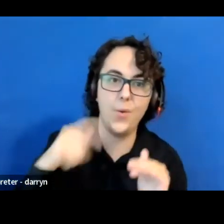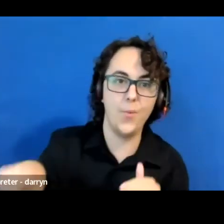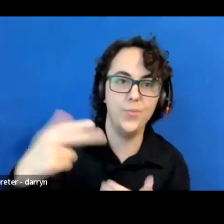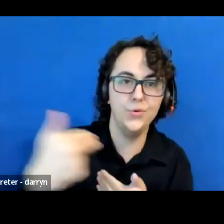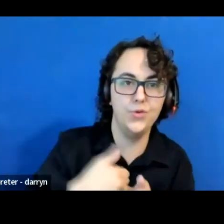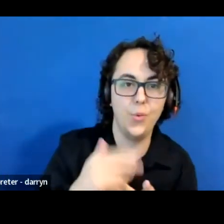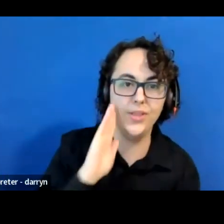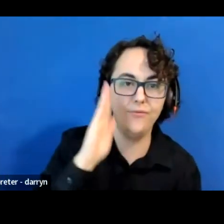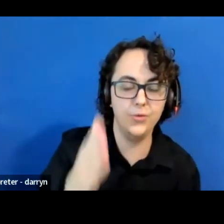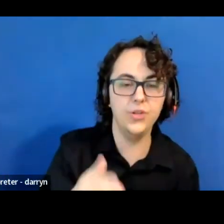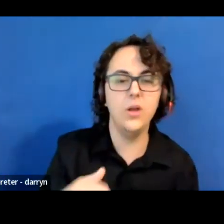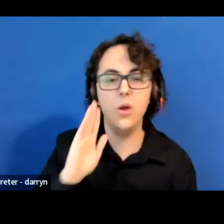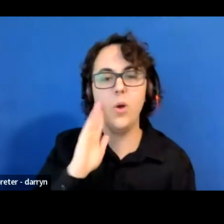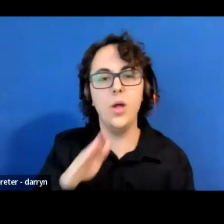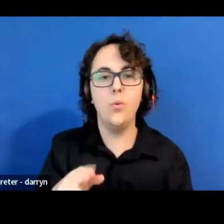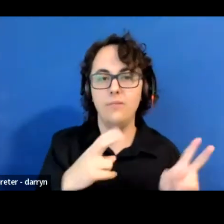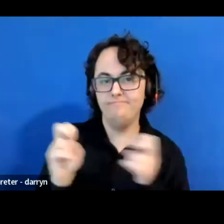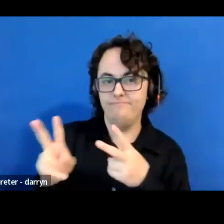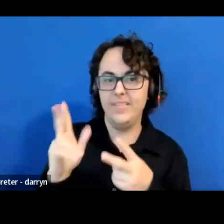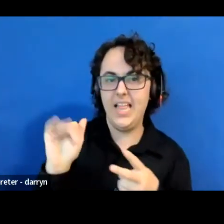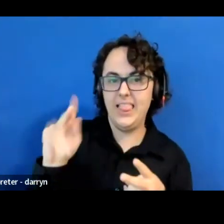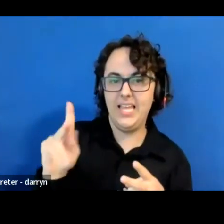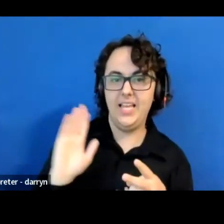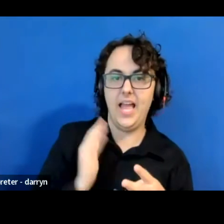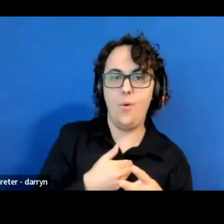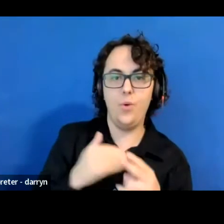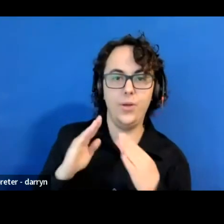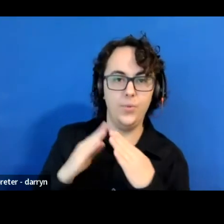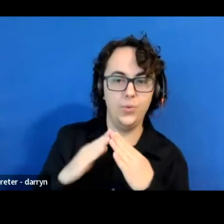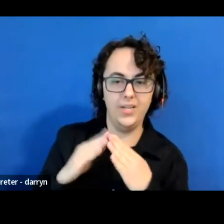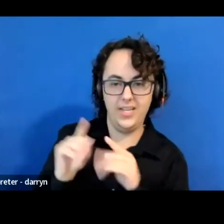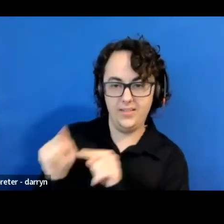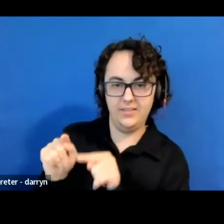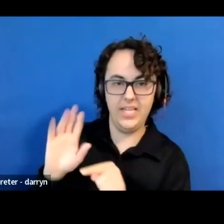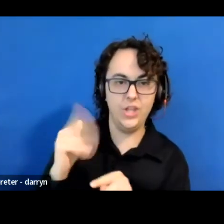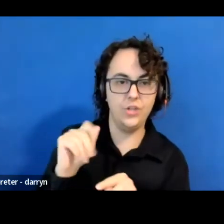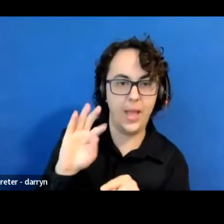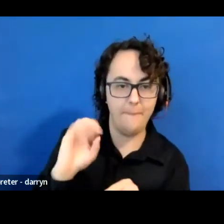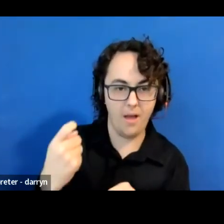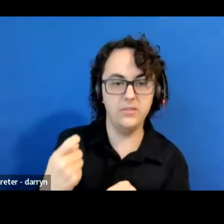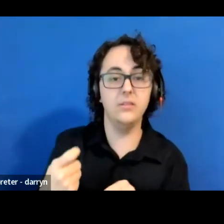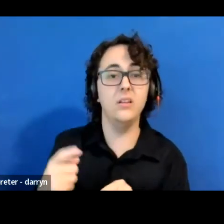So we'll drop a link to that community in the chat. If you have any issues joining the community,